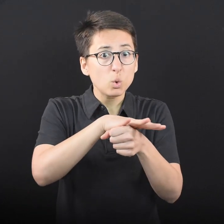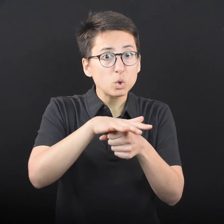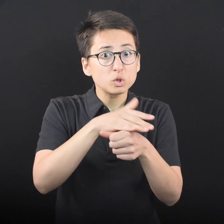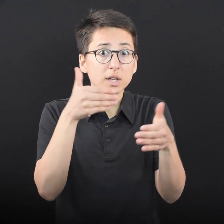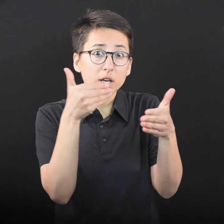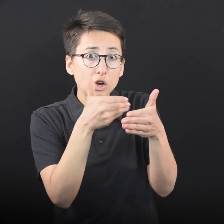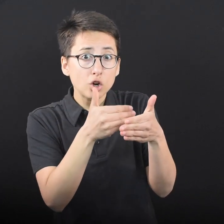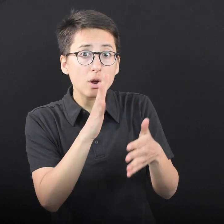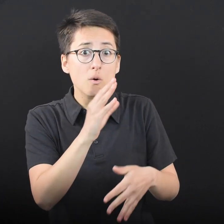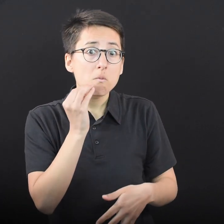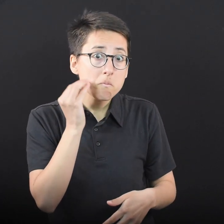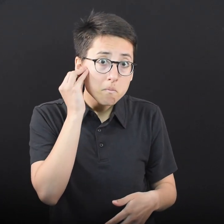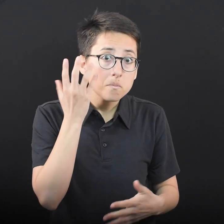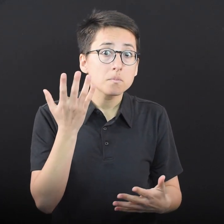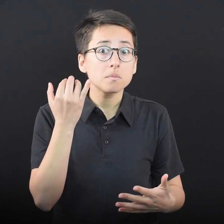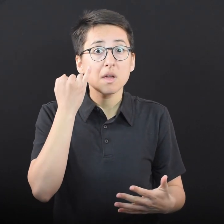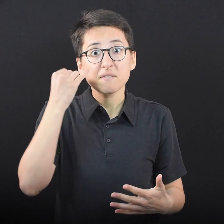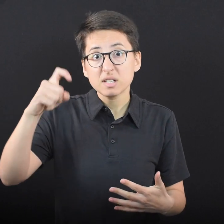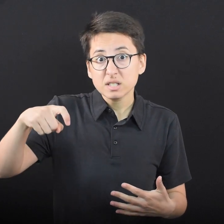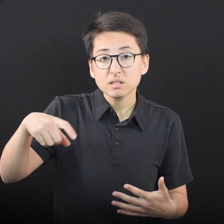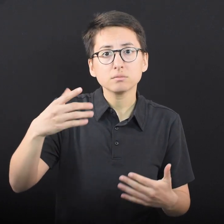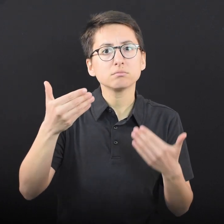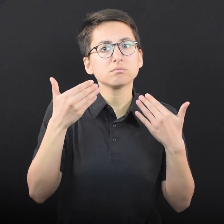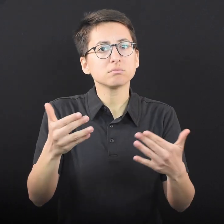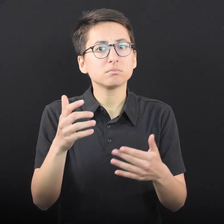and, if needed, go with them to the appointment.